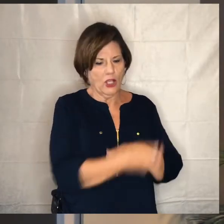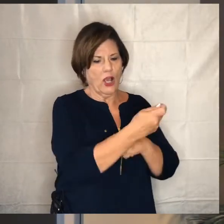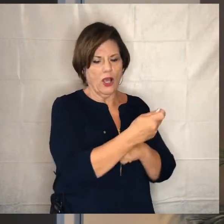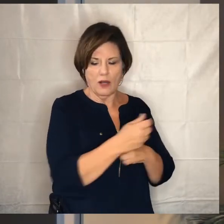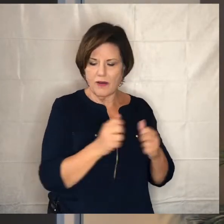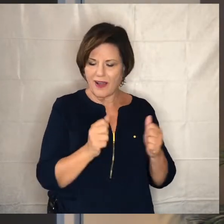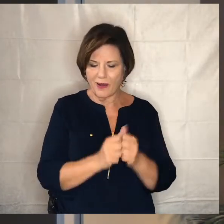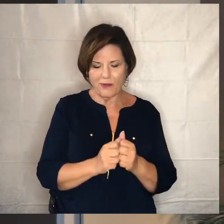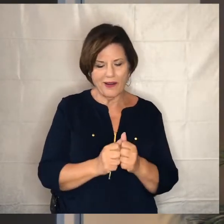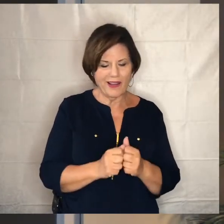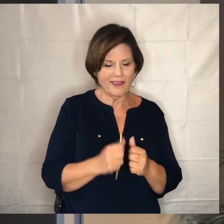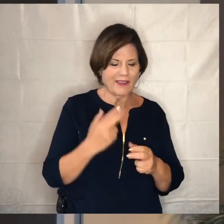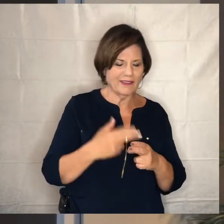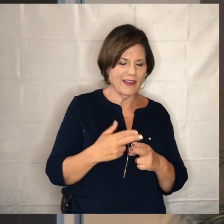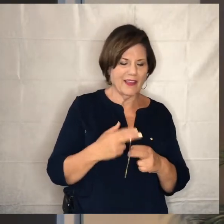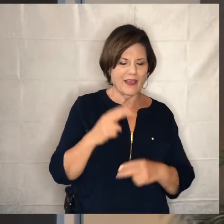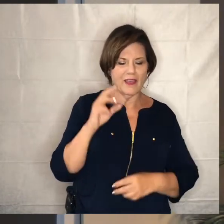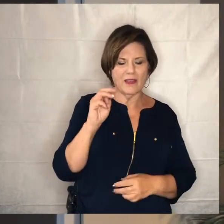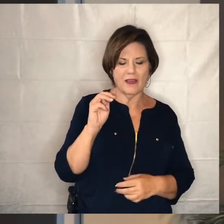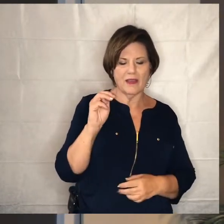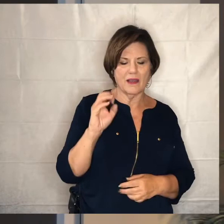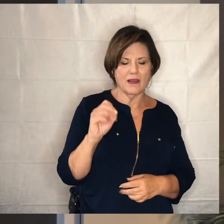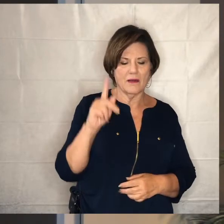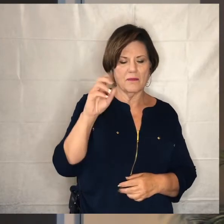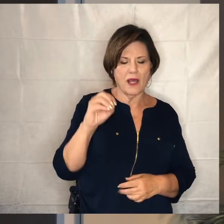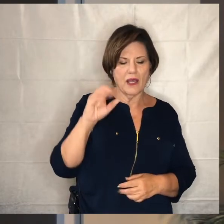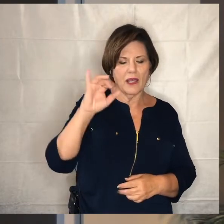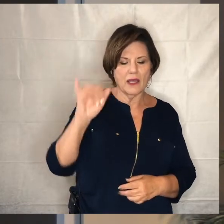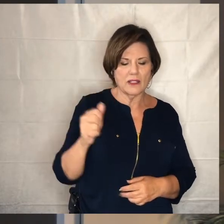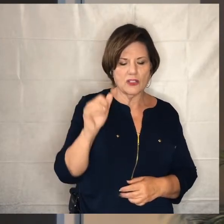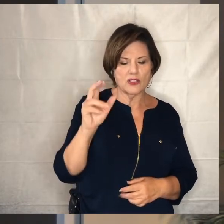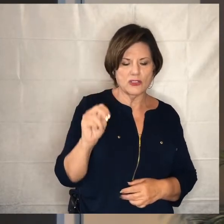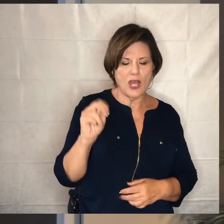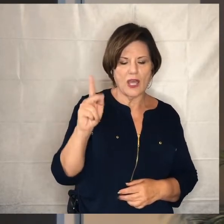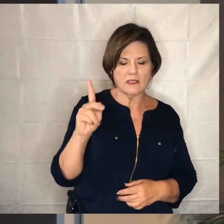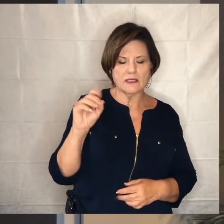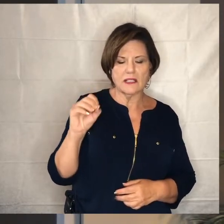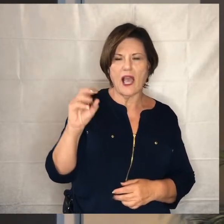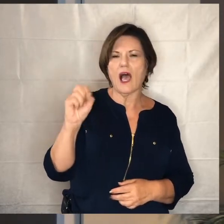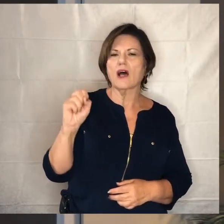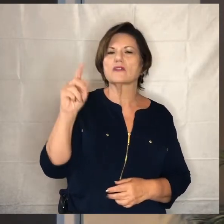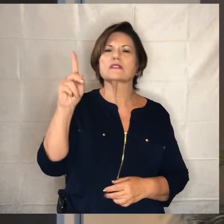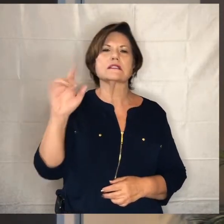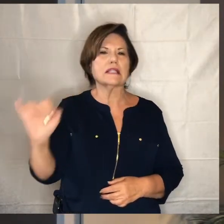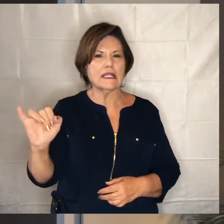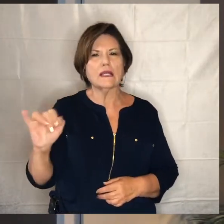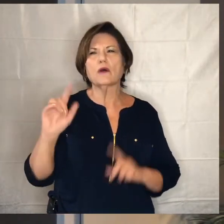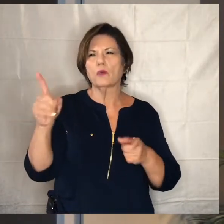jankowski at sunset hills country club we played with a couple friends of his and we had really a great day